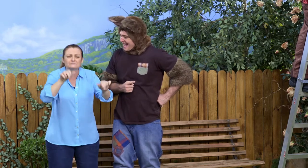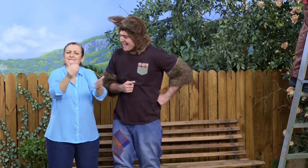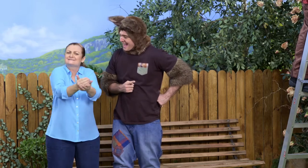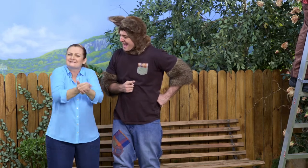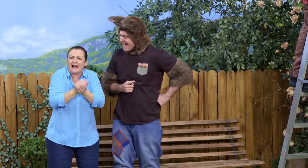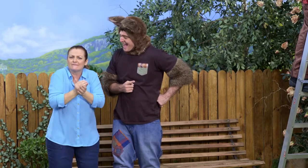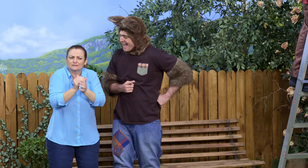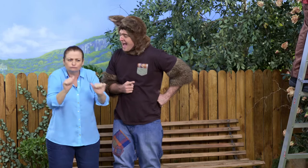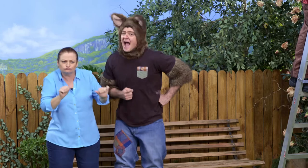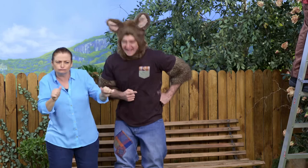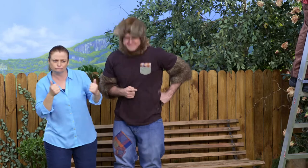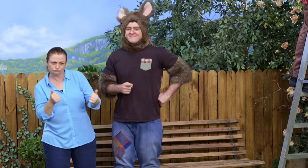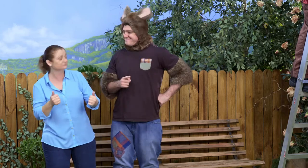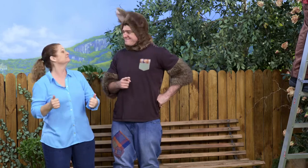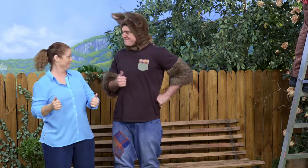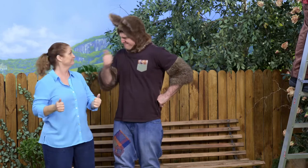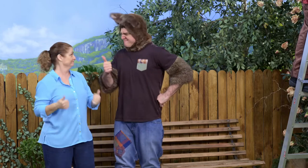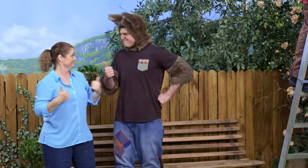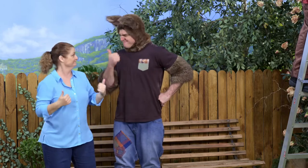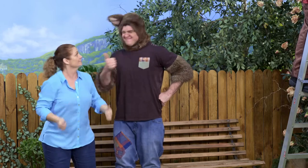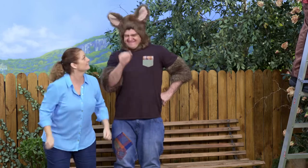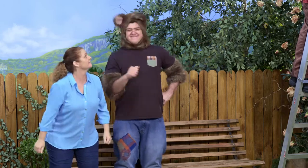It's the safest way, OK? Yeah.